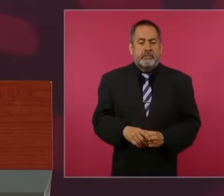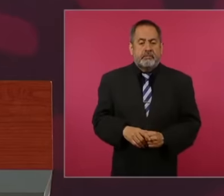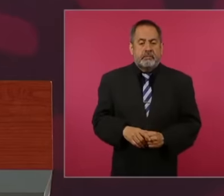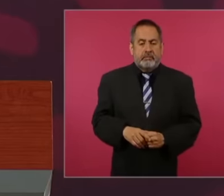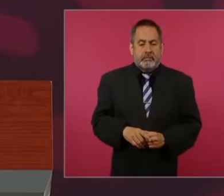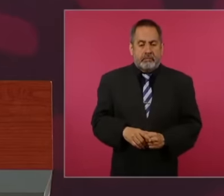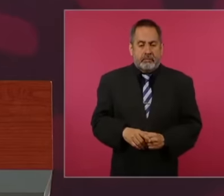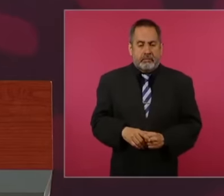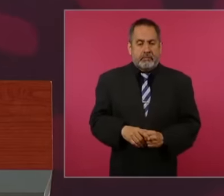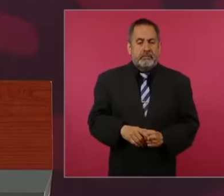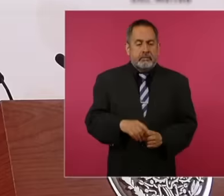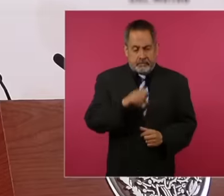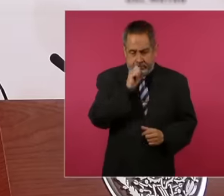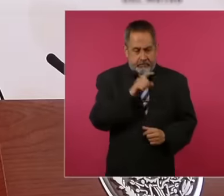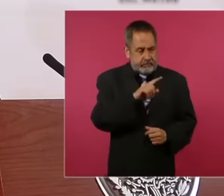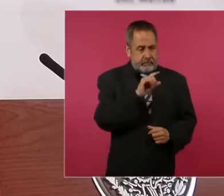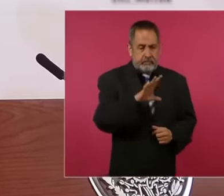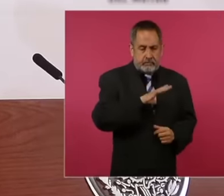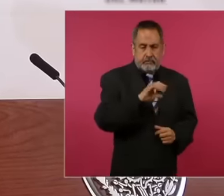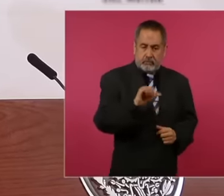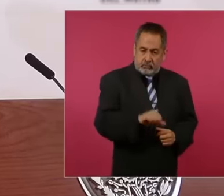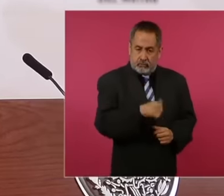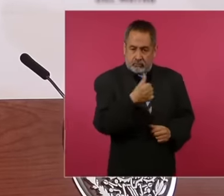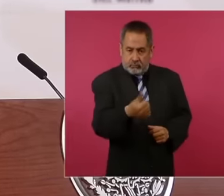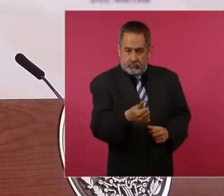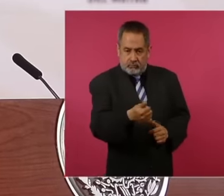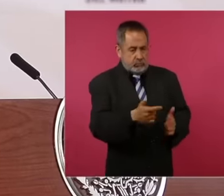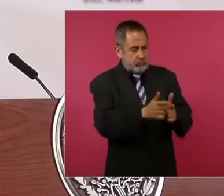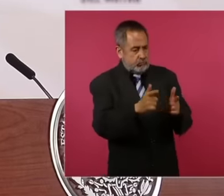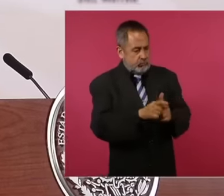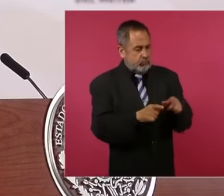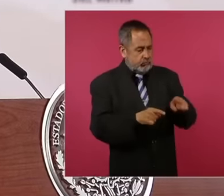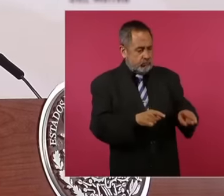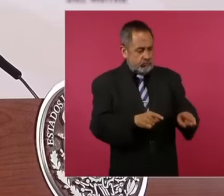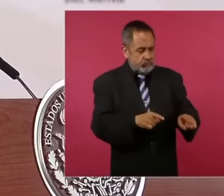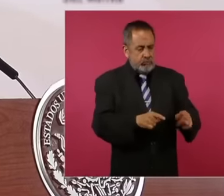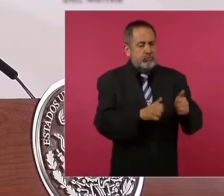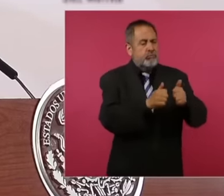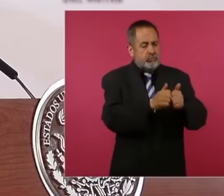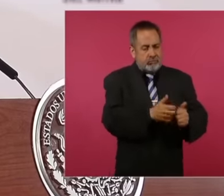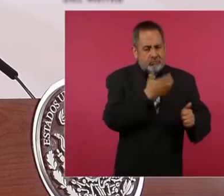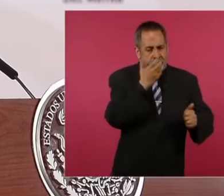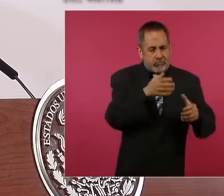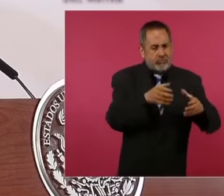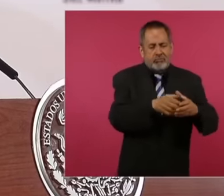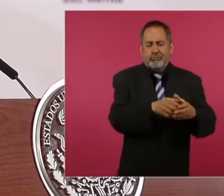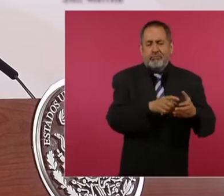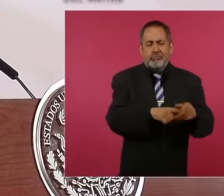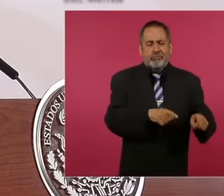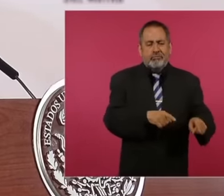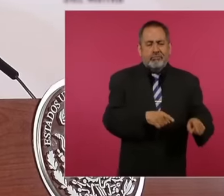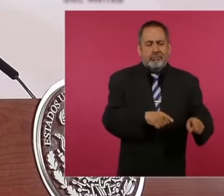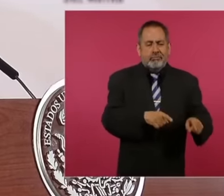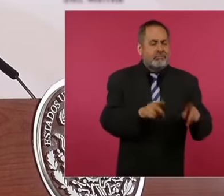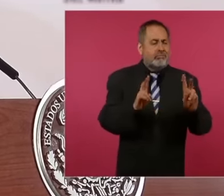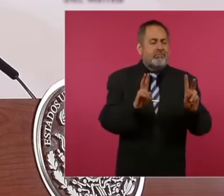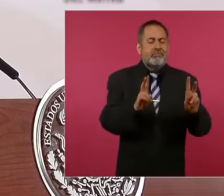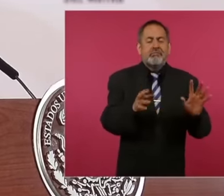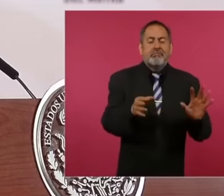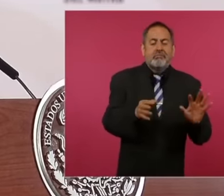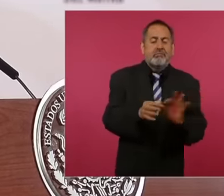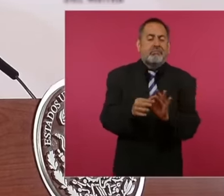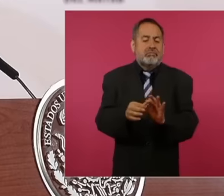conservatives of the so-called political class